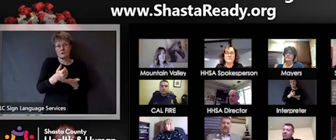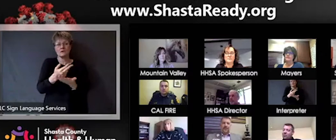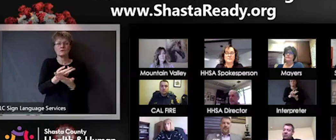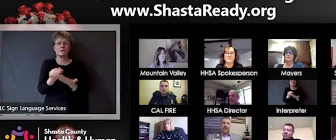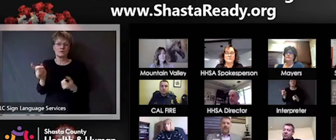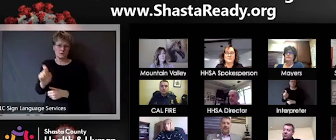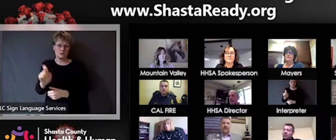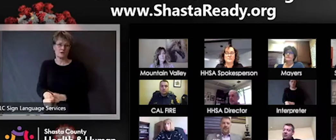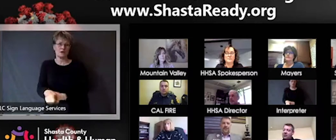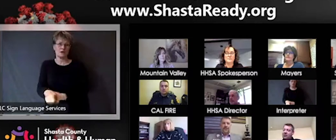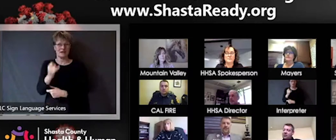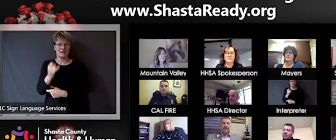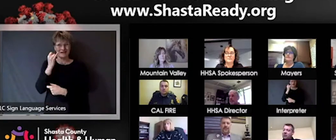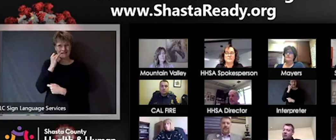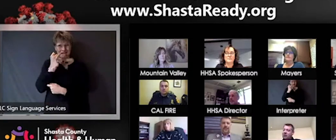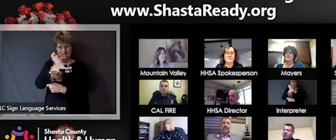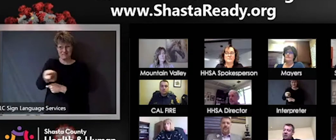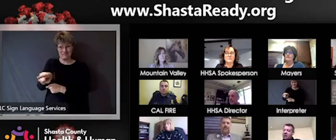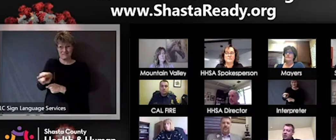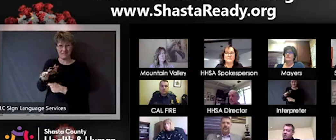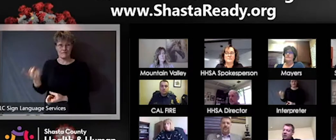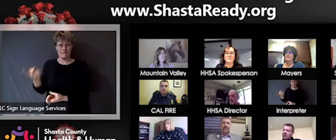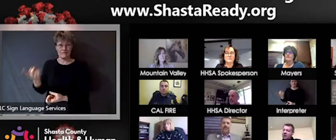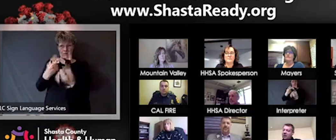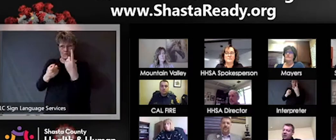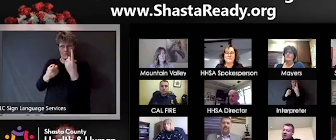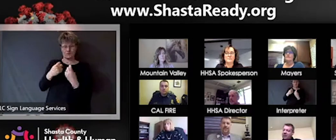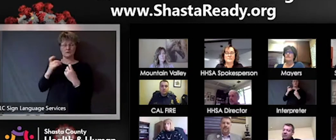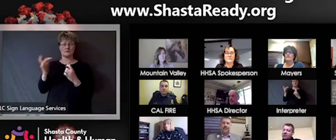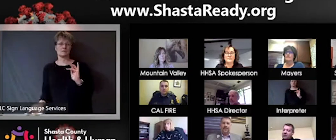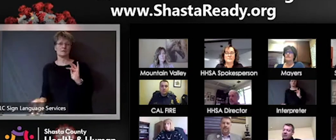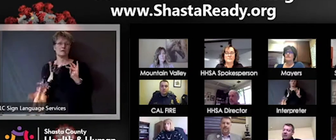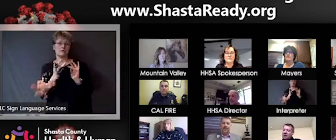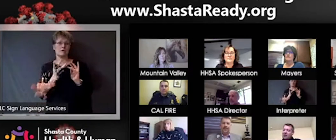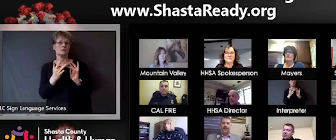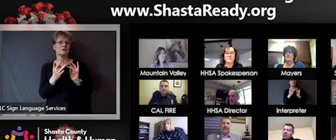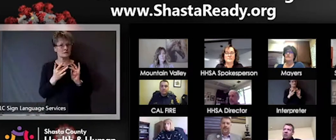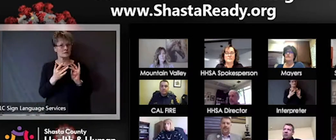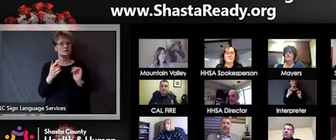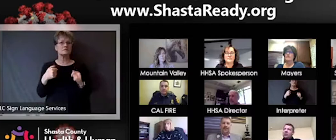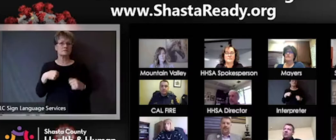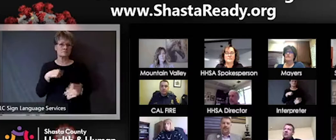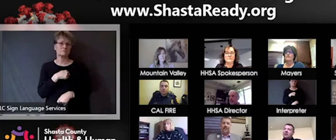questions that he is our hub on that front. And you know I just also like to